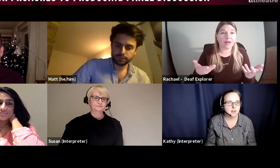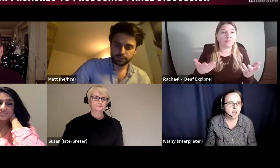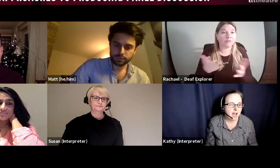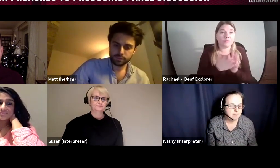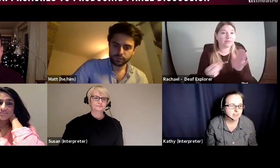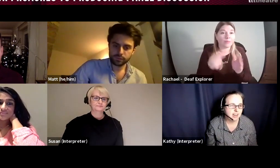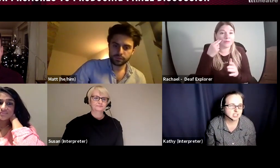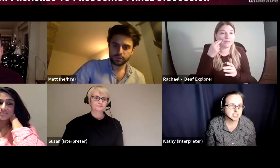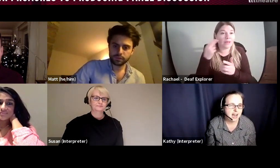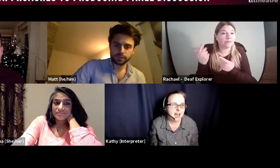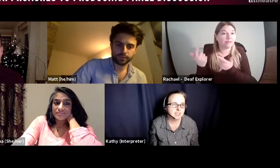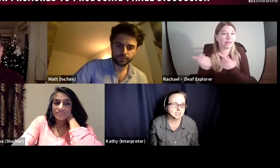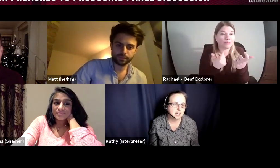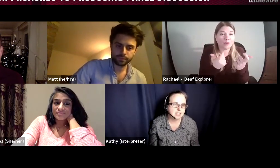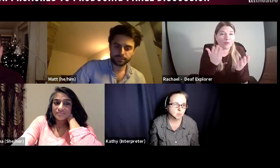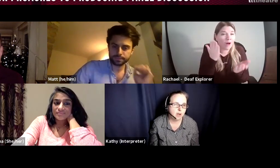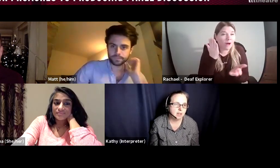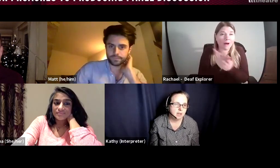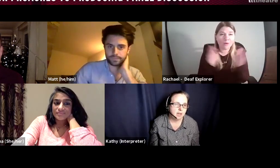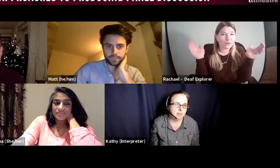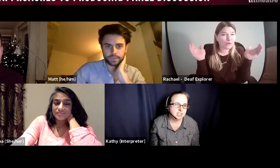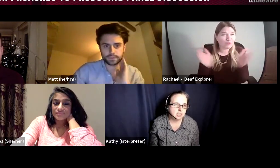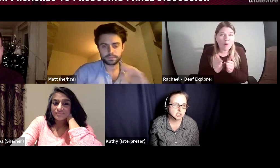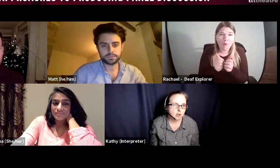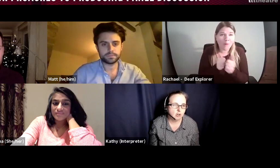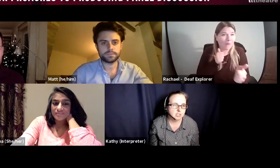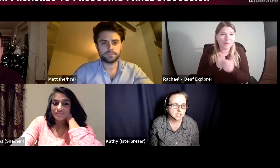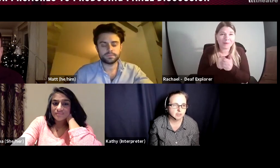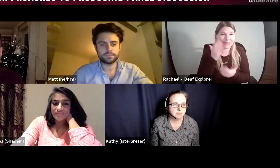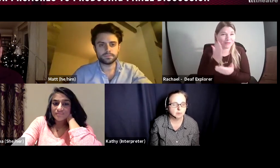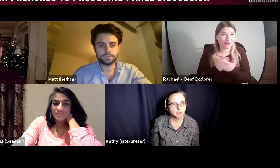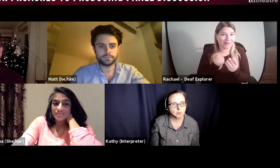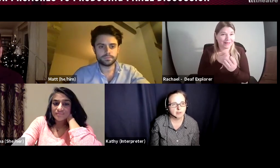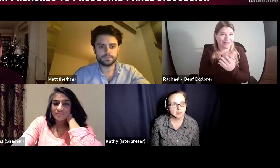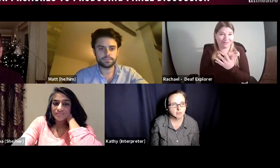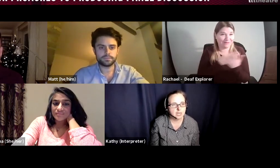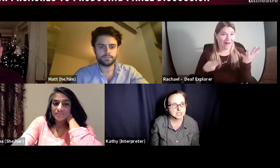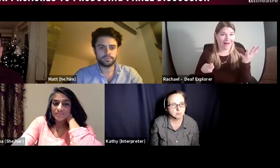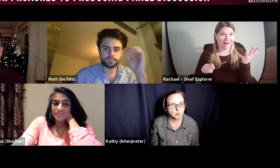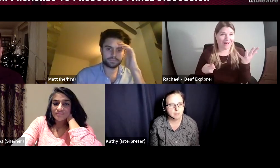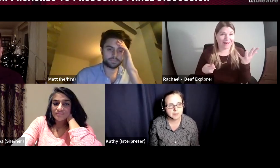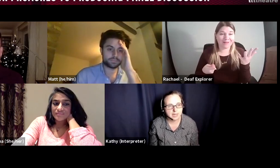If I could just add as well, touching on Deaf Explorer, we're a small company as I